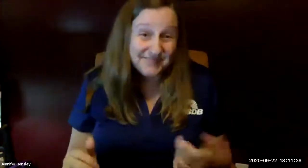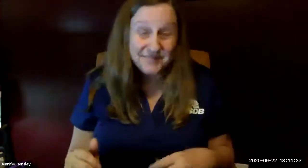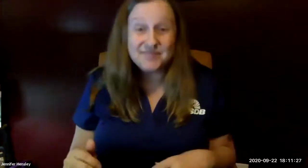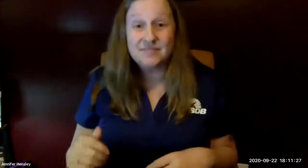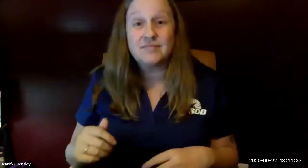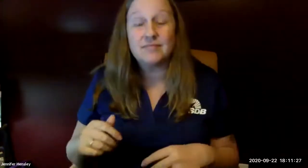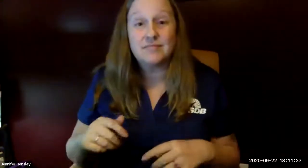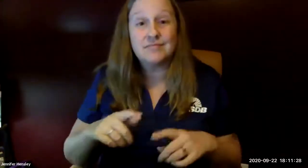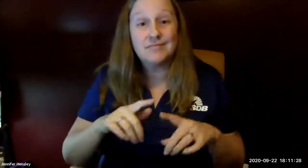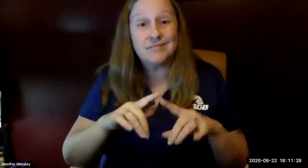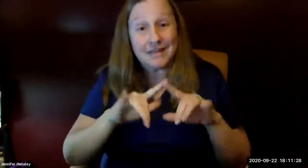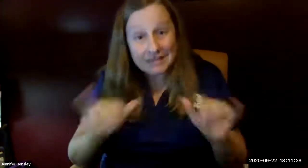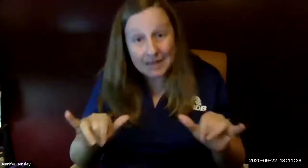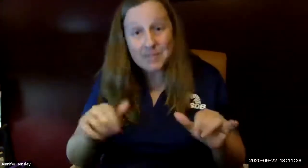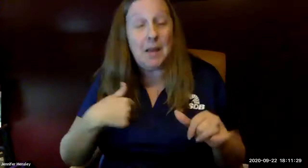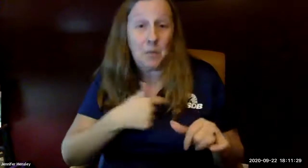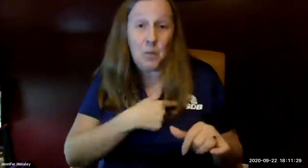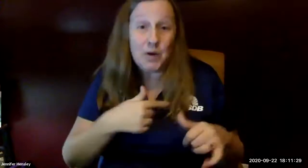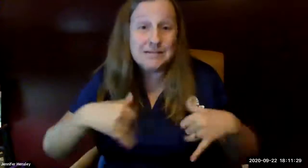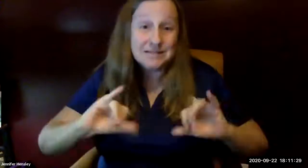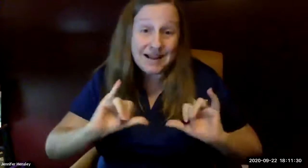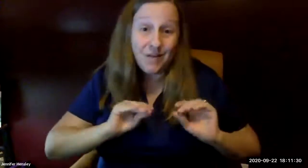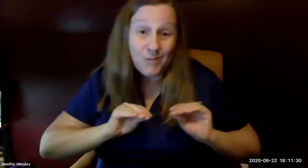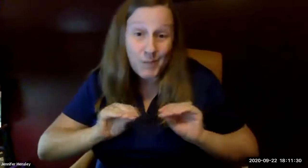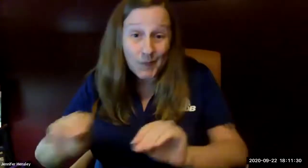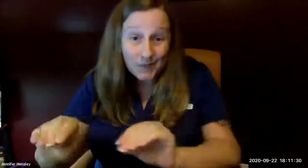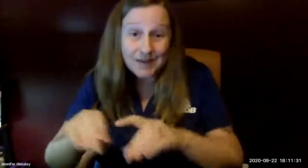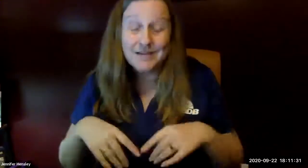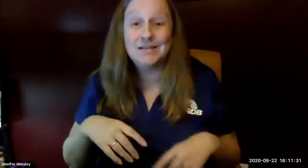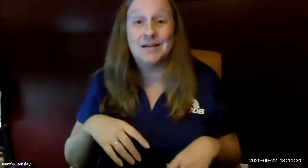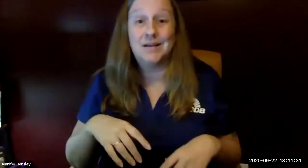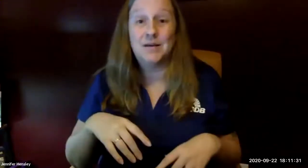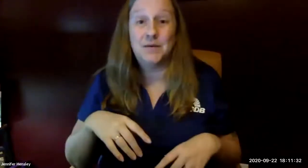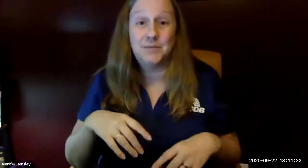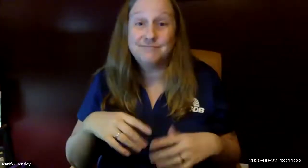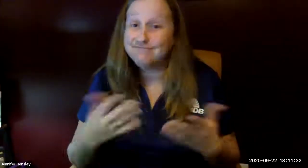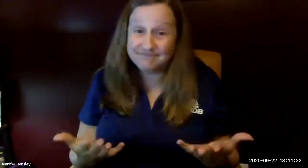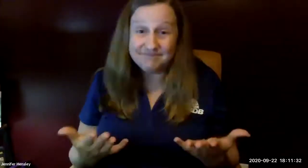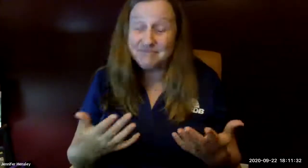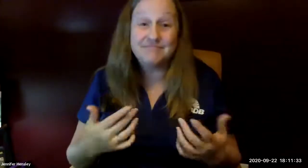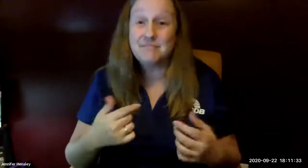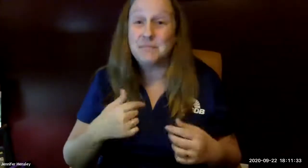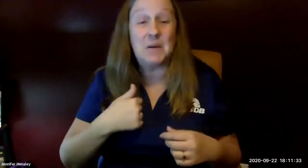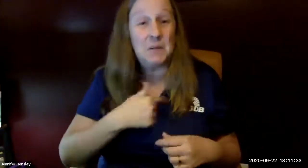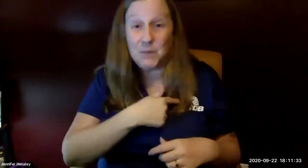us and where we are today